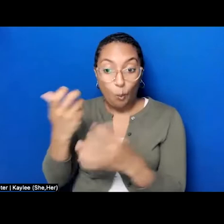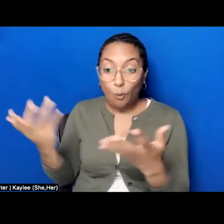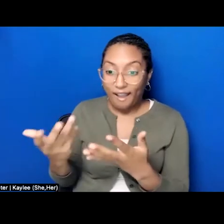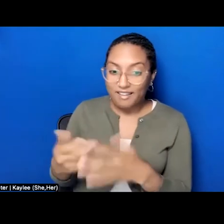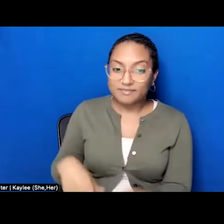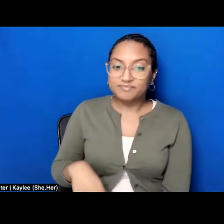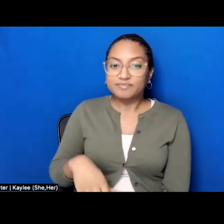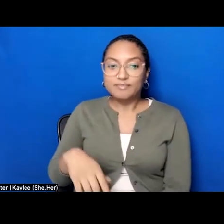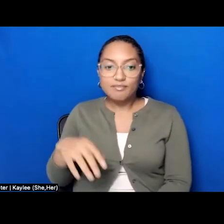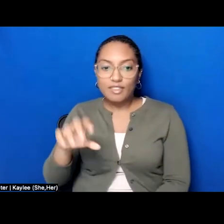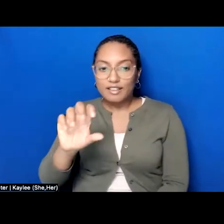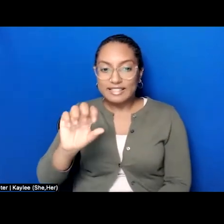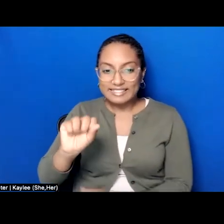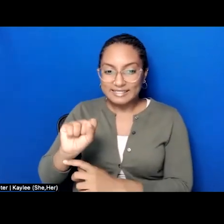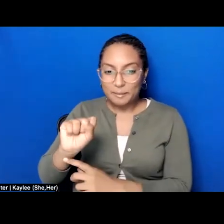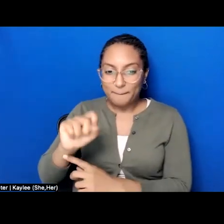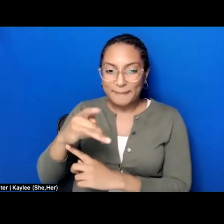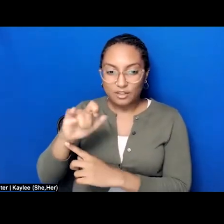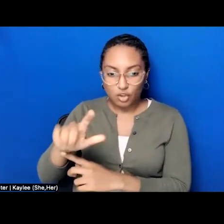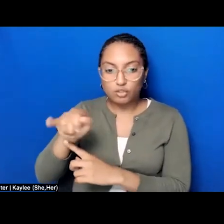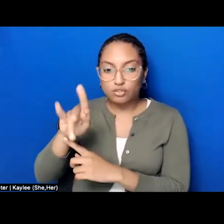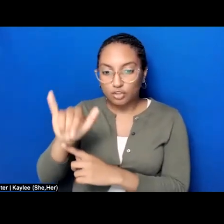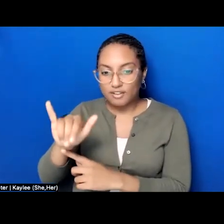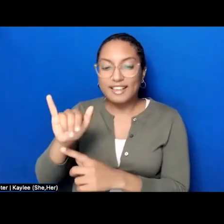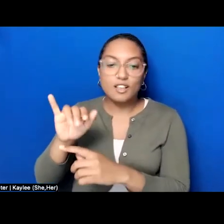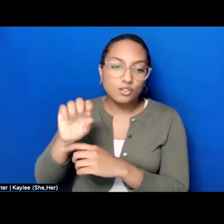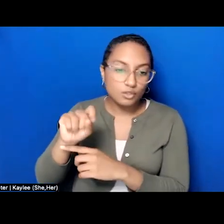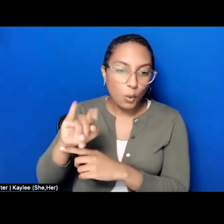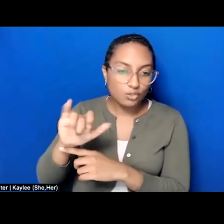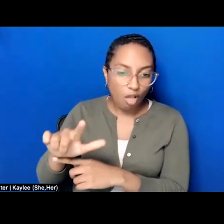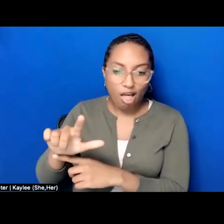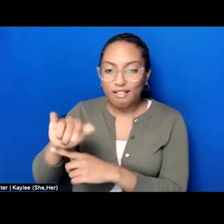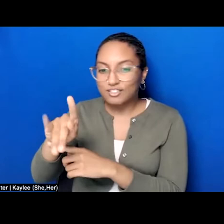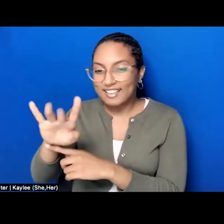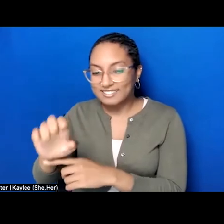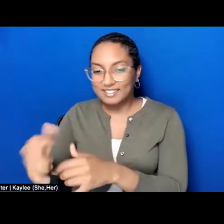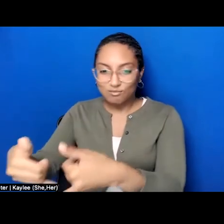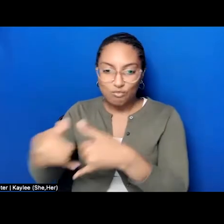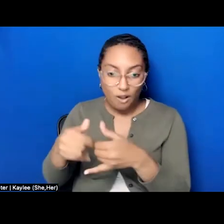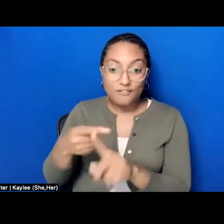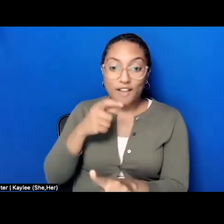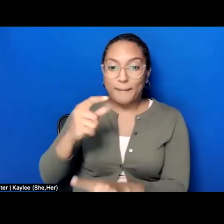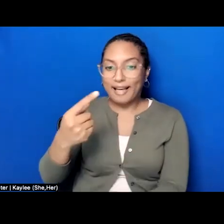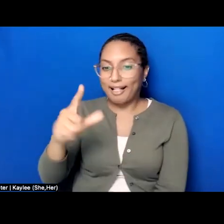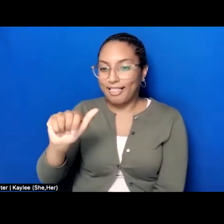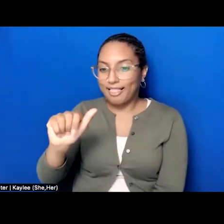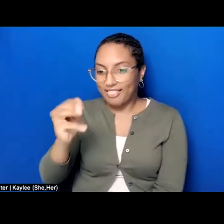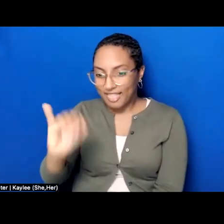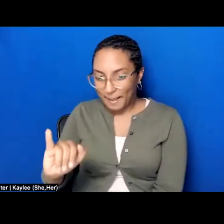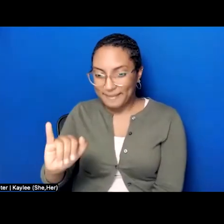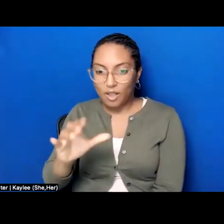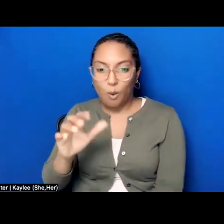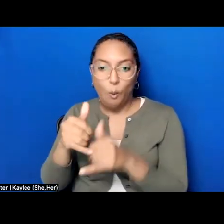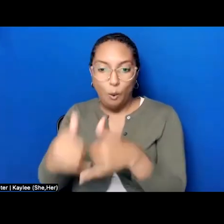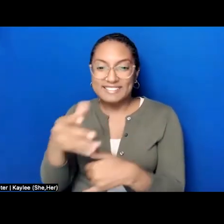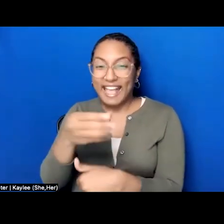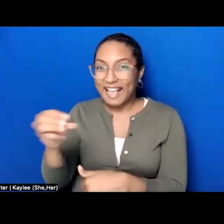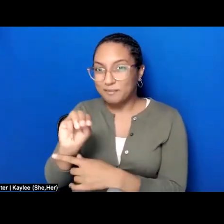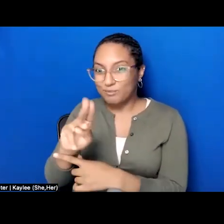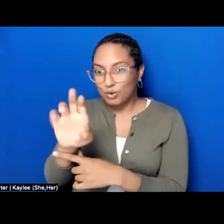and a Muse Award from the American Alliance of Museums. He is also the co-producer and co-host